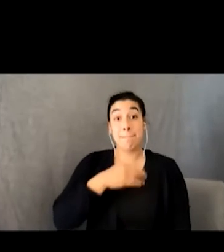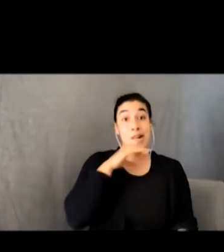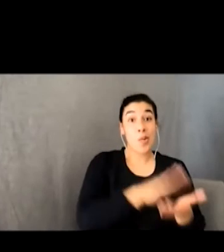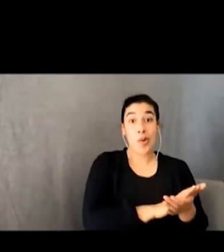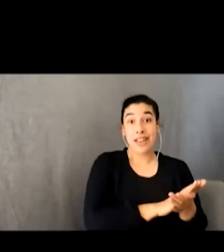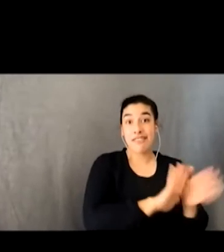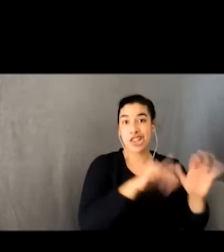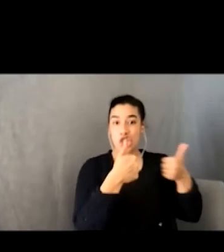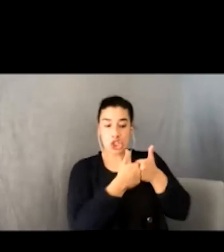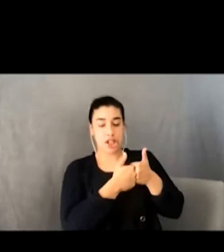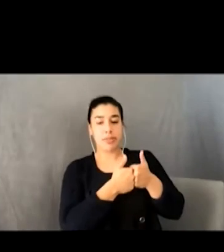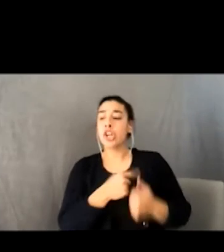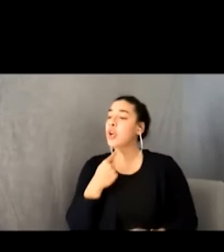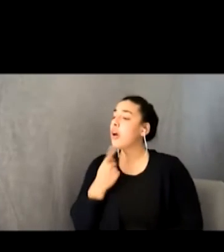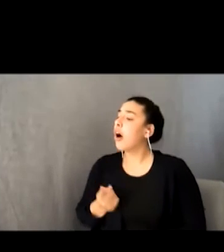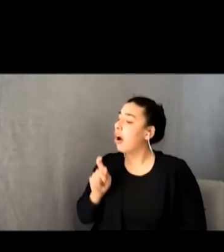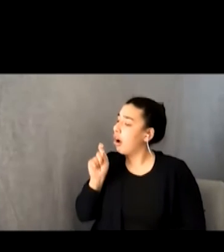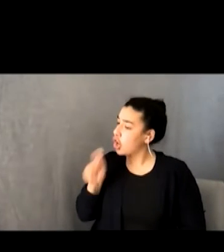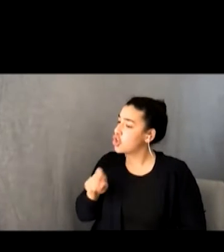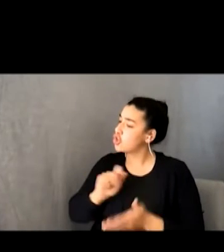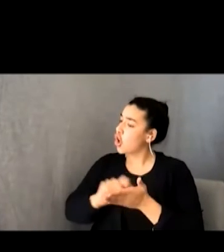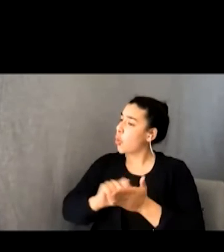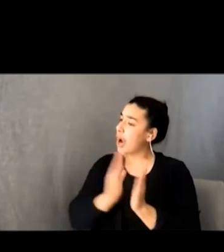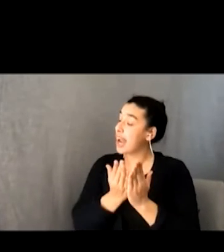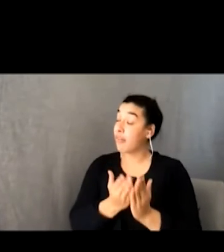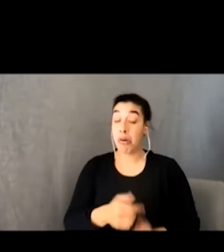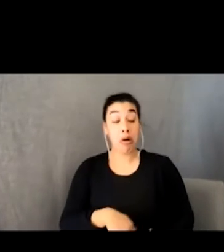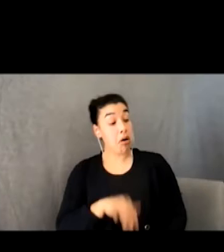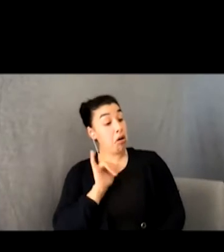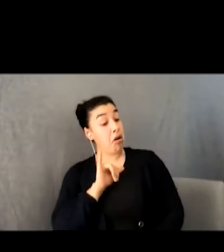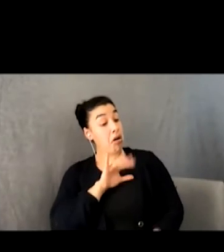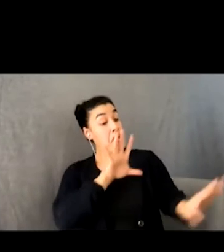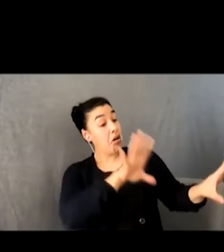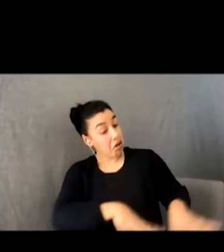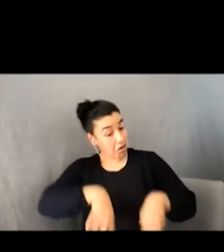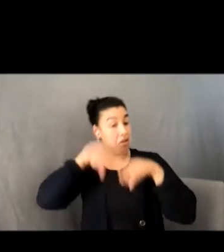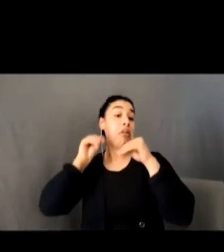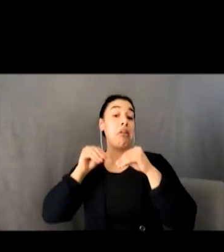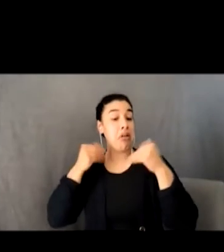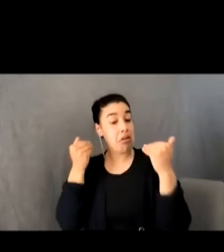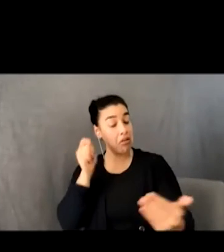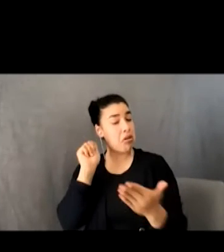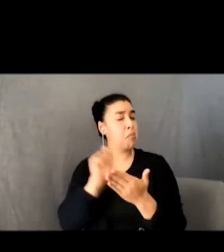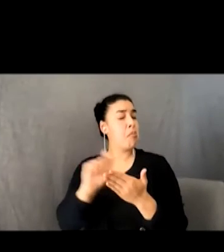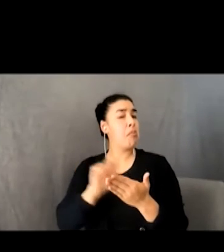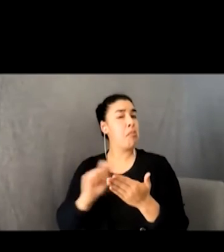took that challenge up during the NaNoWriMo period and uh I put together this mock autobiography